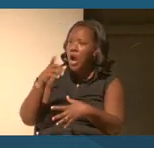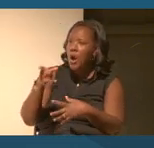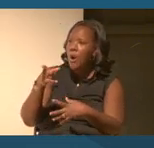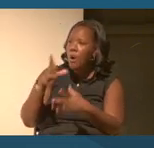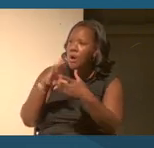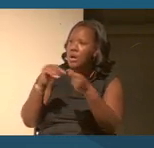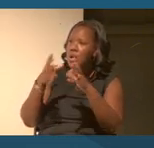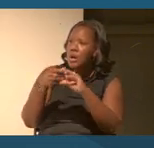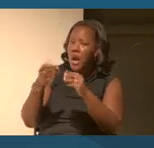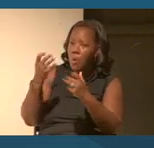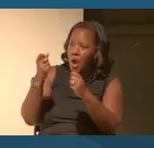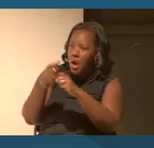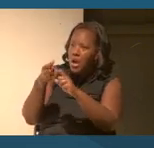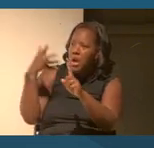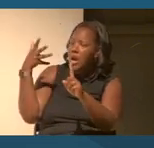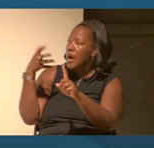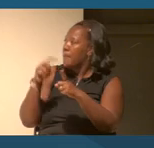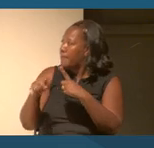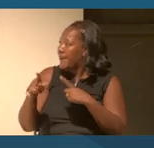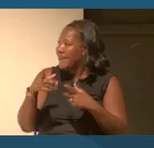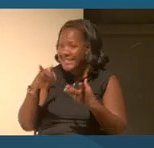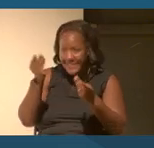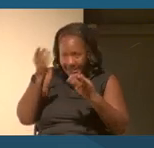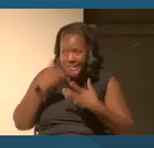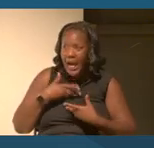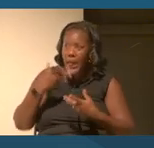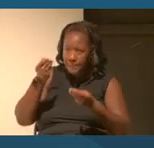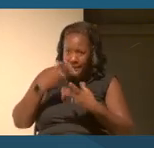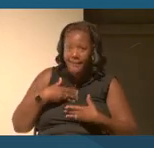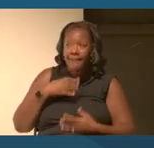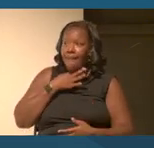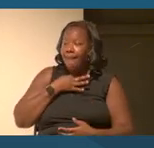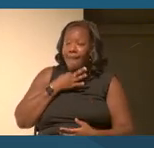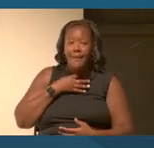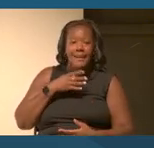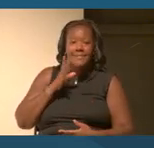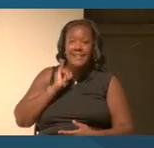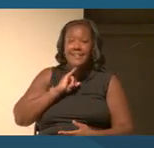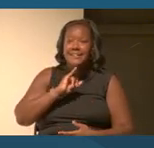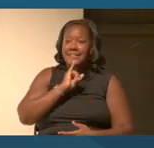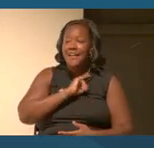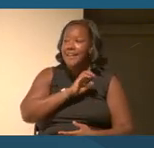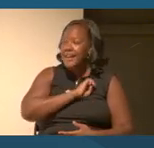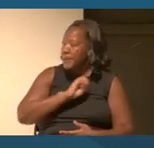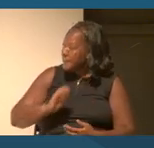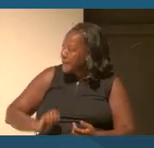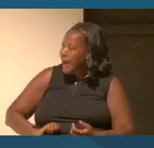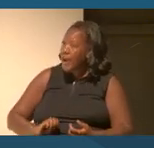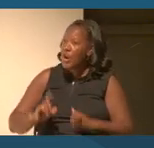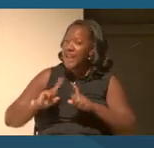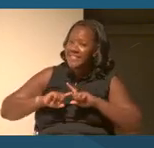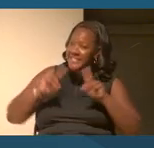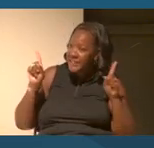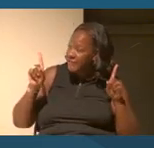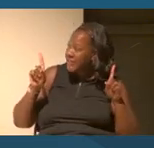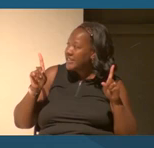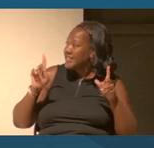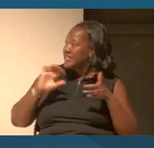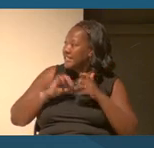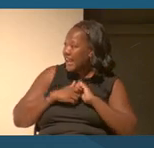You know, bla bla bla. But it's like, tell me about the Islamic Empire and the differences in how they handled humans